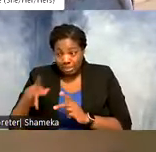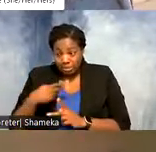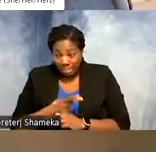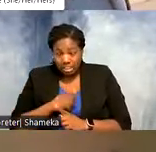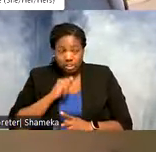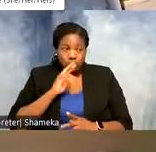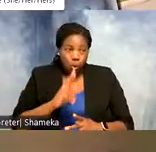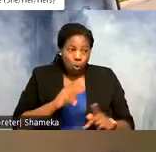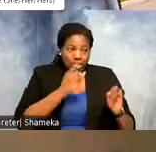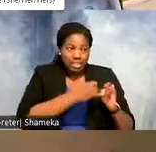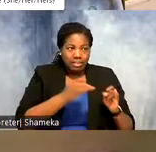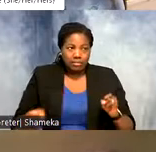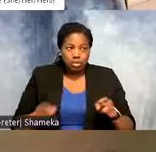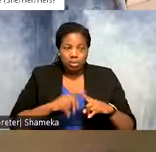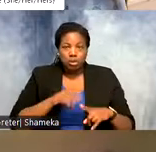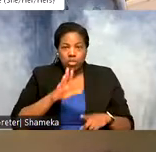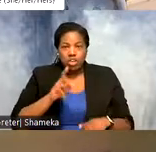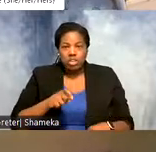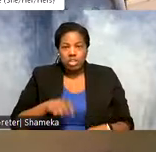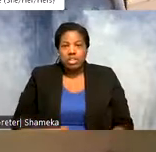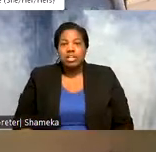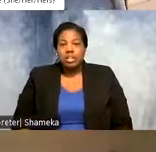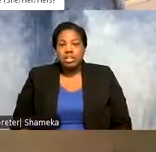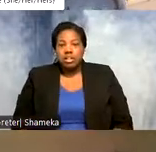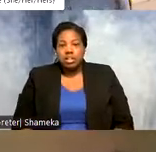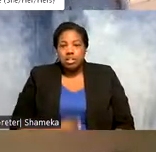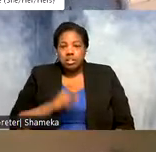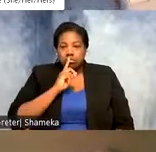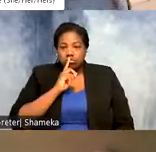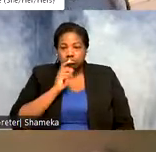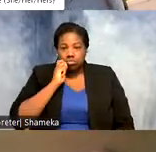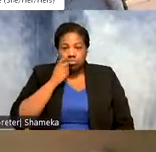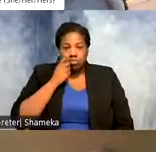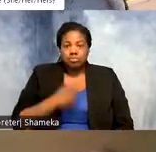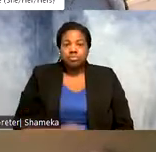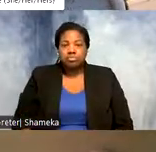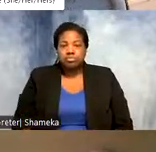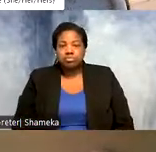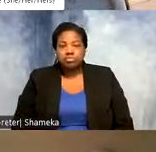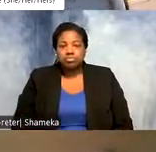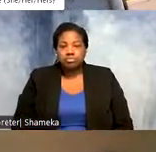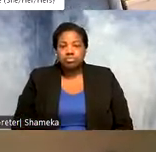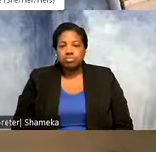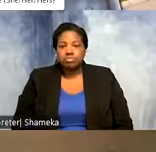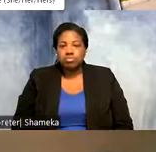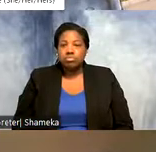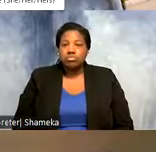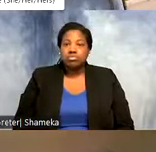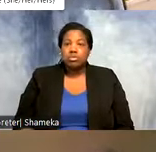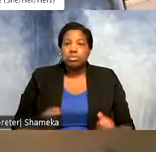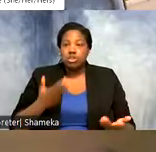Shellie: That is really really cool and we had so many great observations in the chat. And now